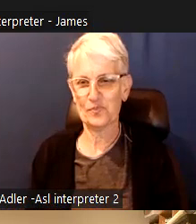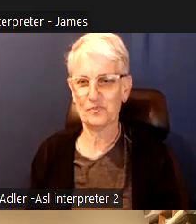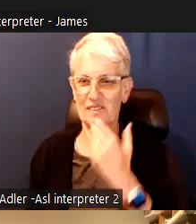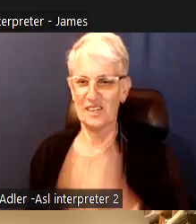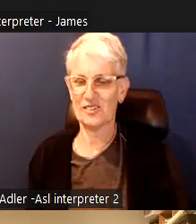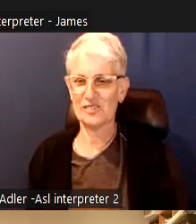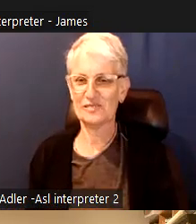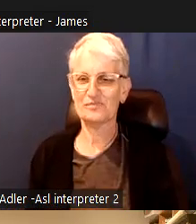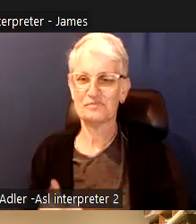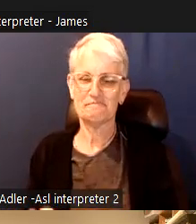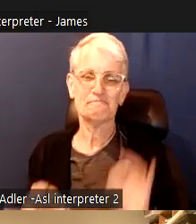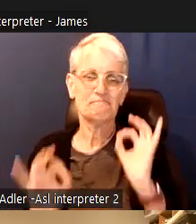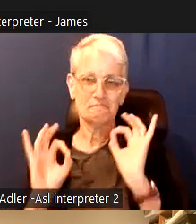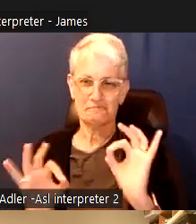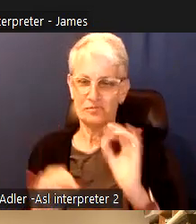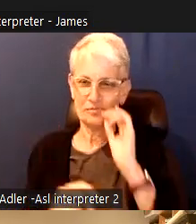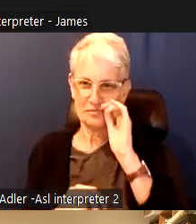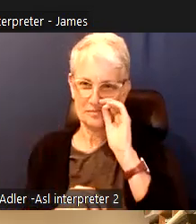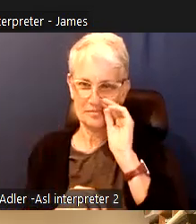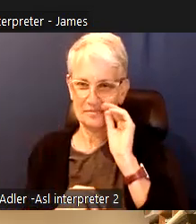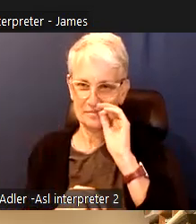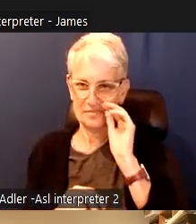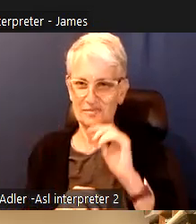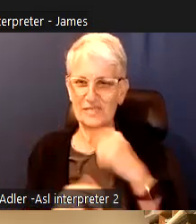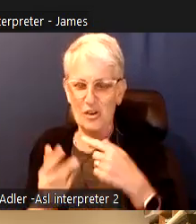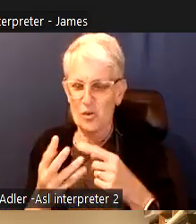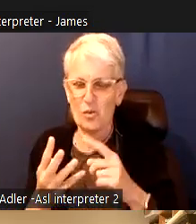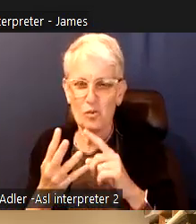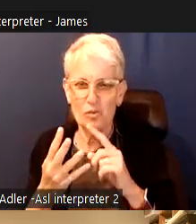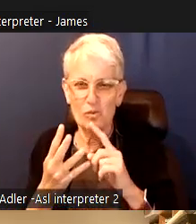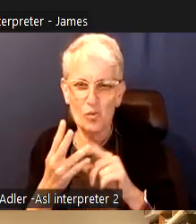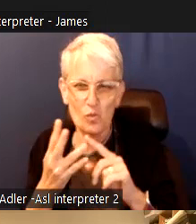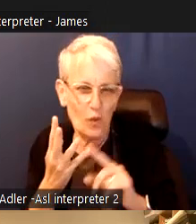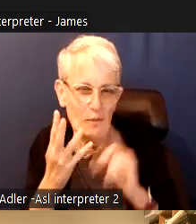Diving deeper will help you decide if they are committed to deeply affordable housing.